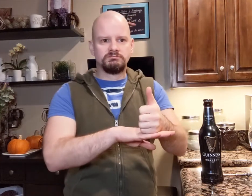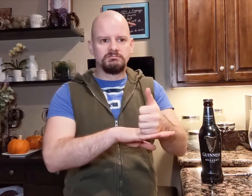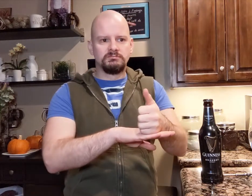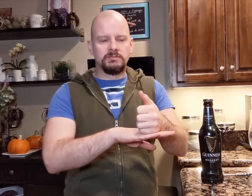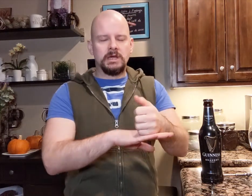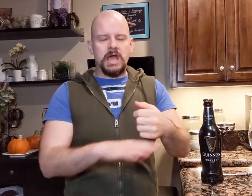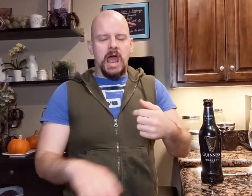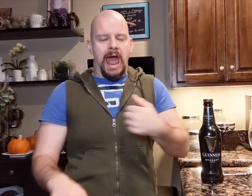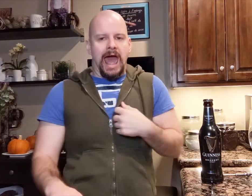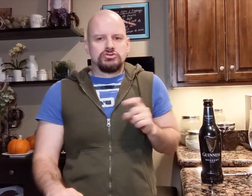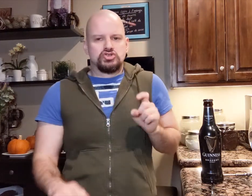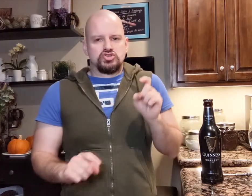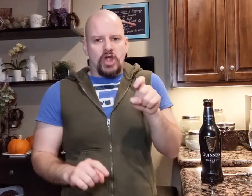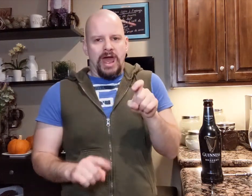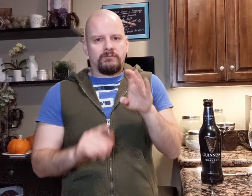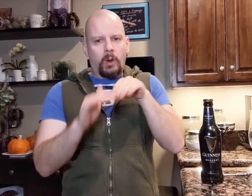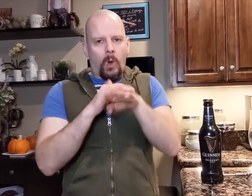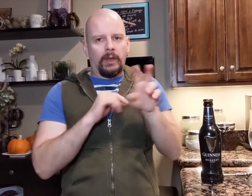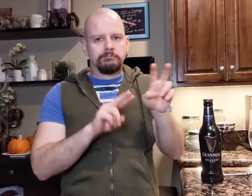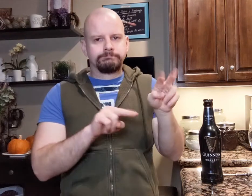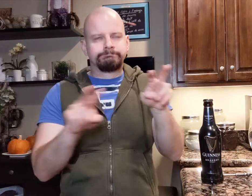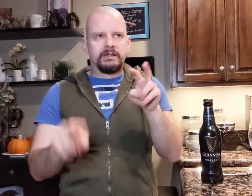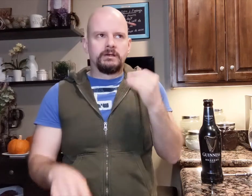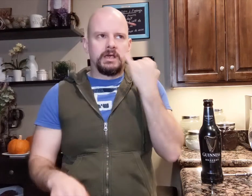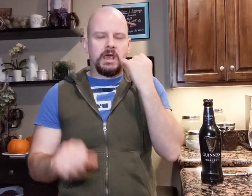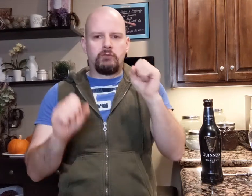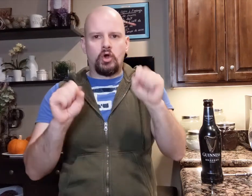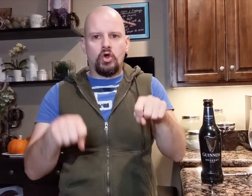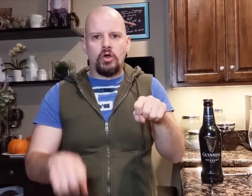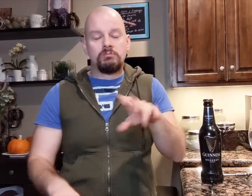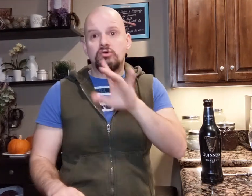I should have gone there and take a tour.